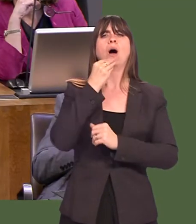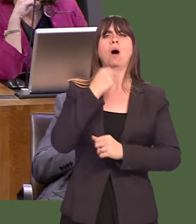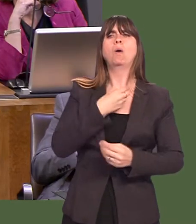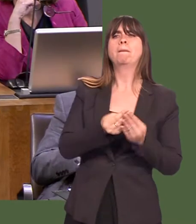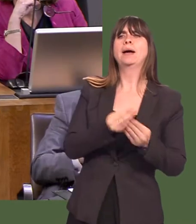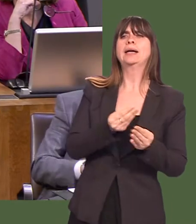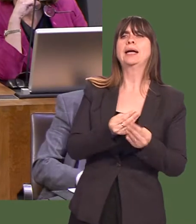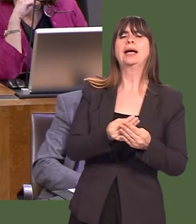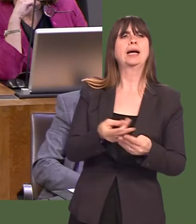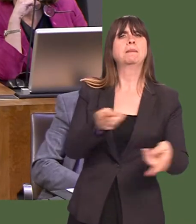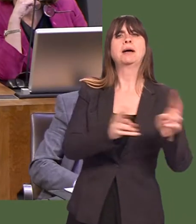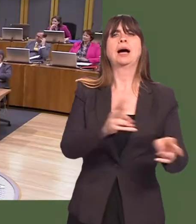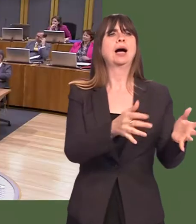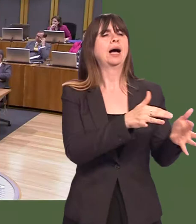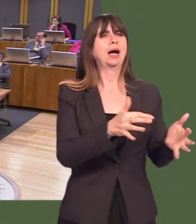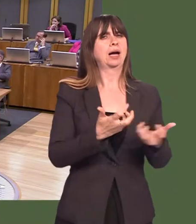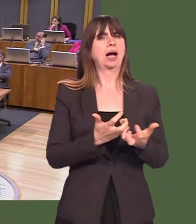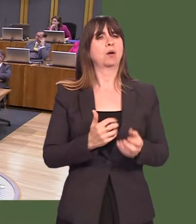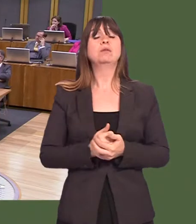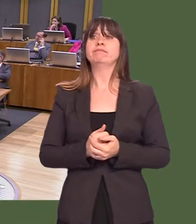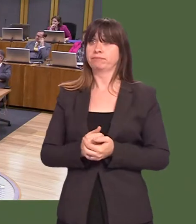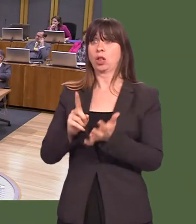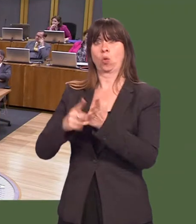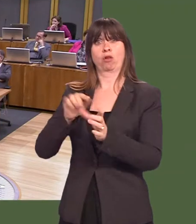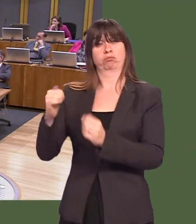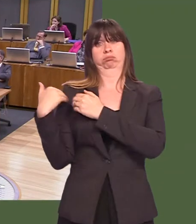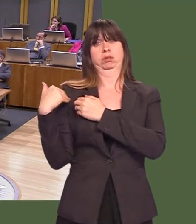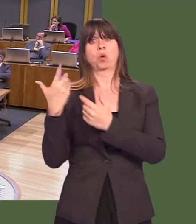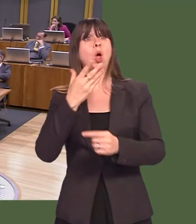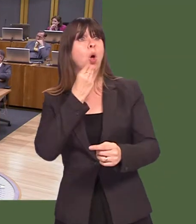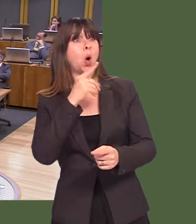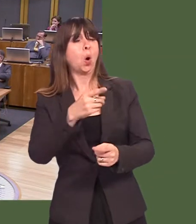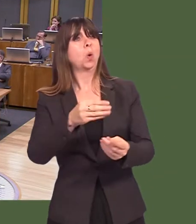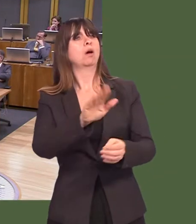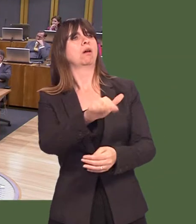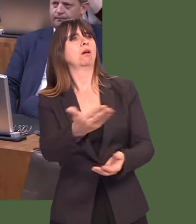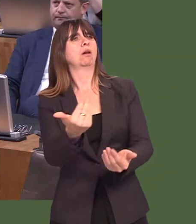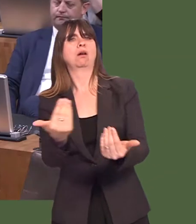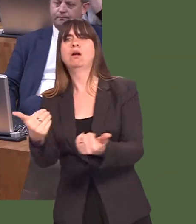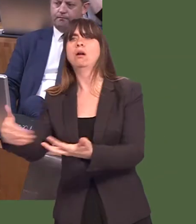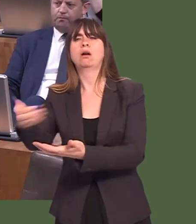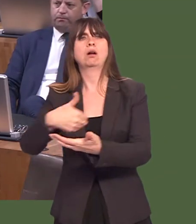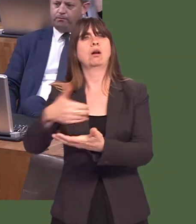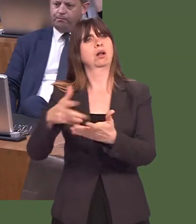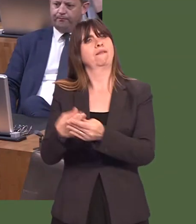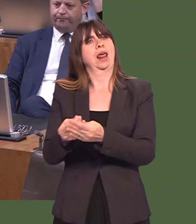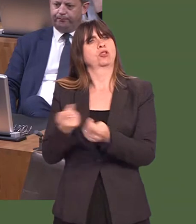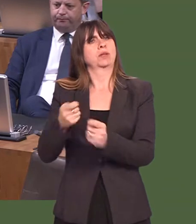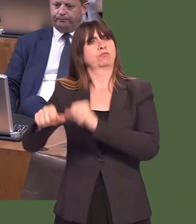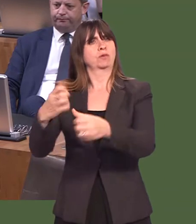OAQ(5)0582(FM) Carwyn Jones: Each local authority is responsible for the collection of its debts as part of its own effective financial management processes.